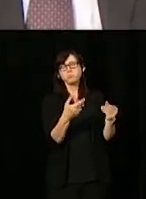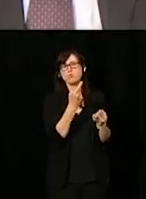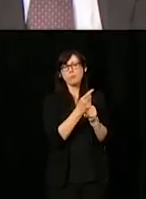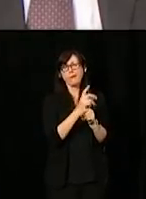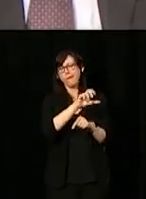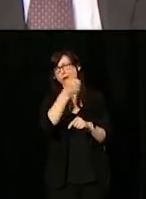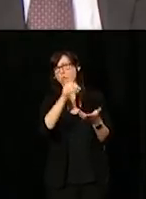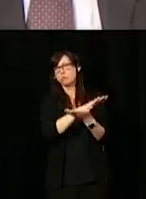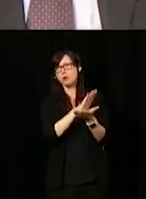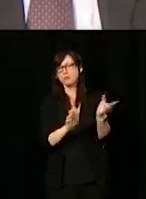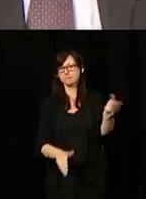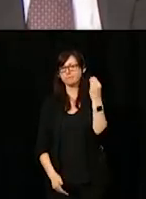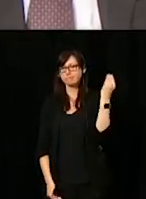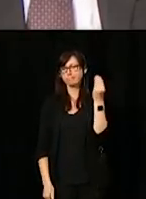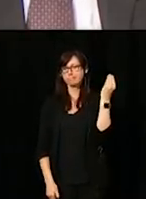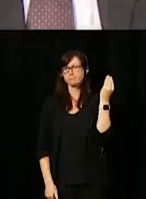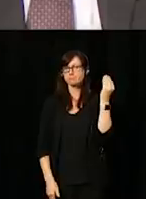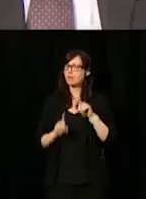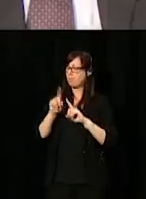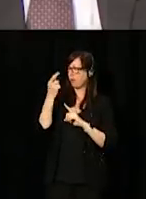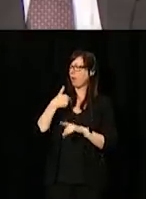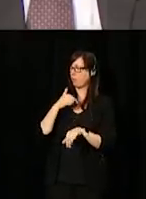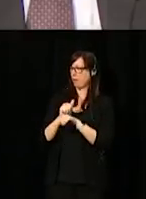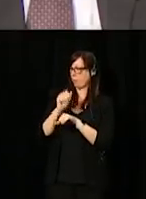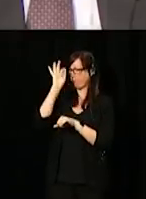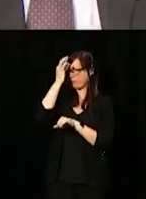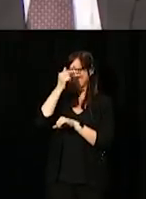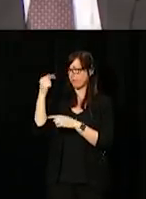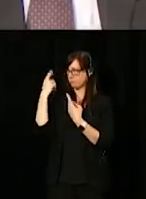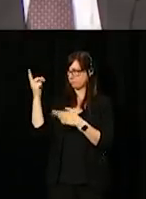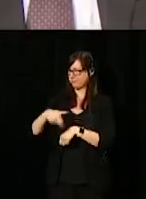But I know, perhaps because I've been in the public service for a really long time,